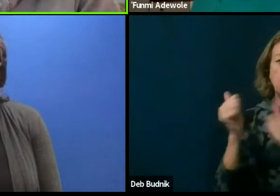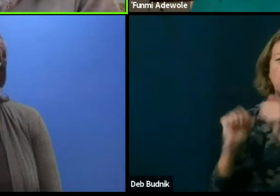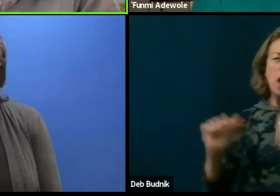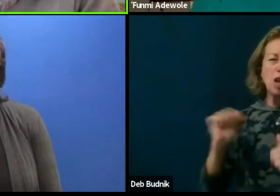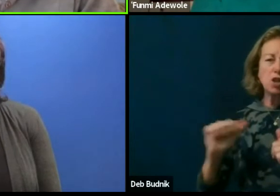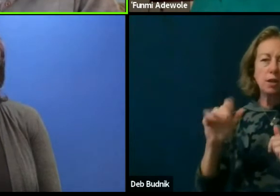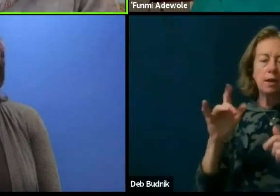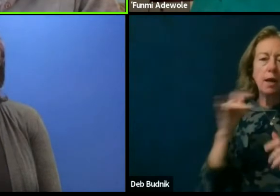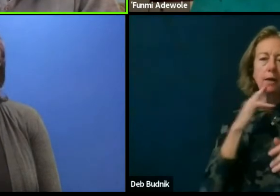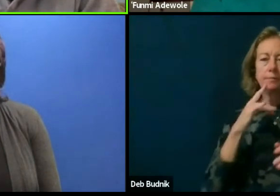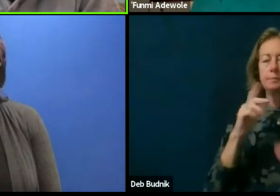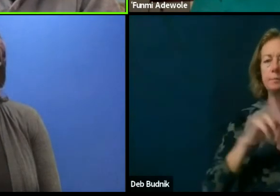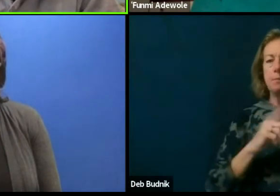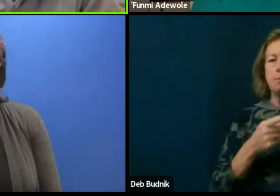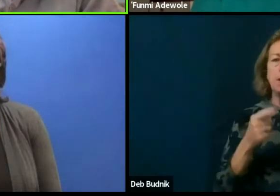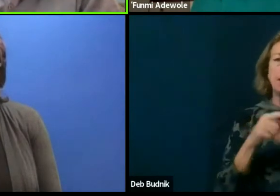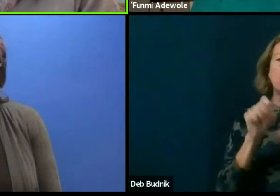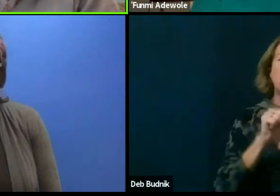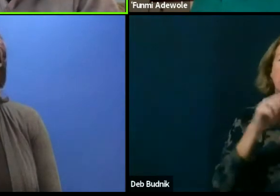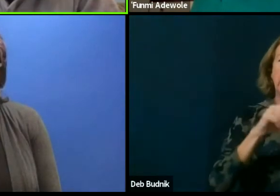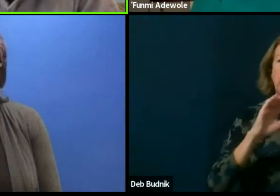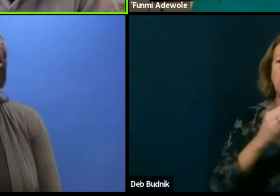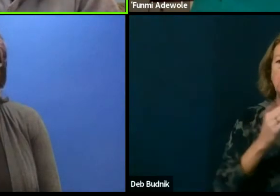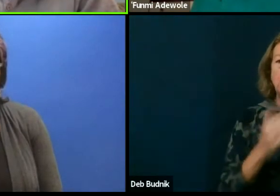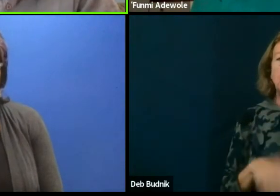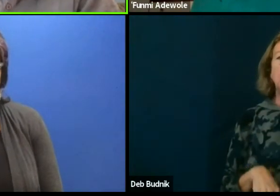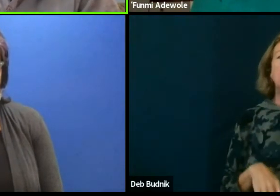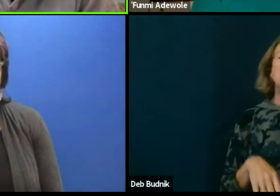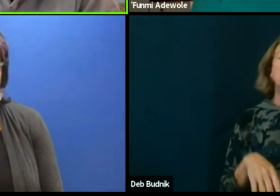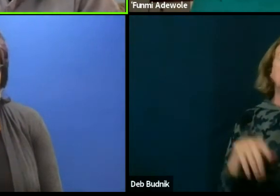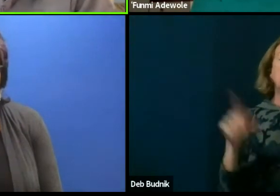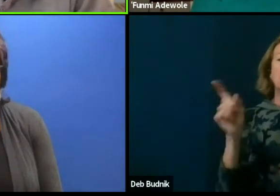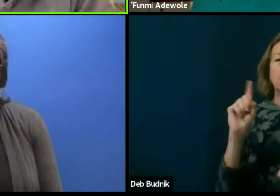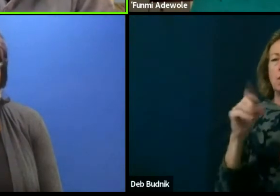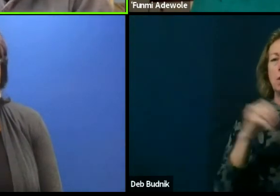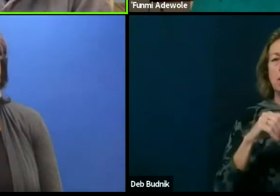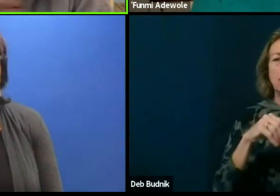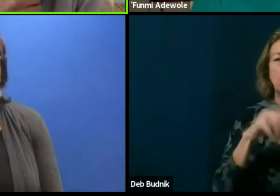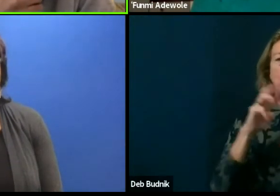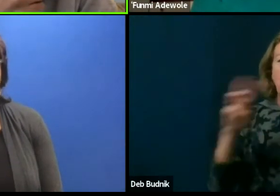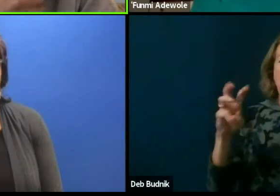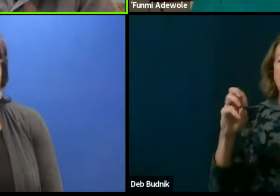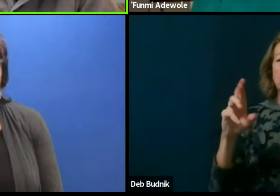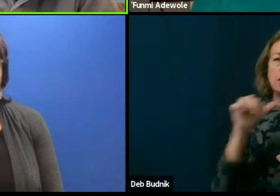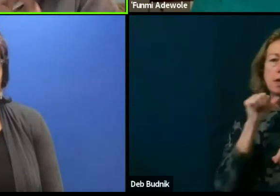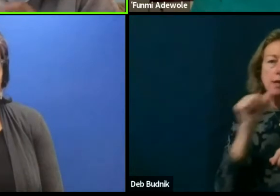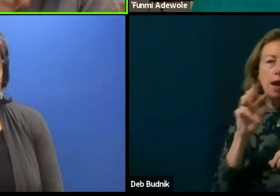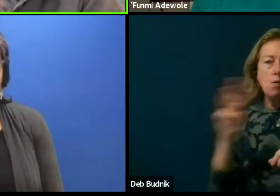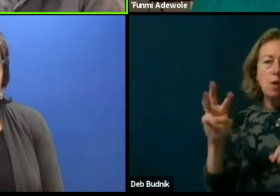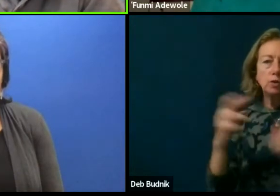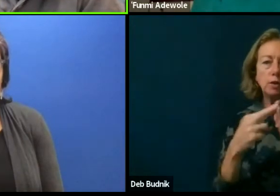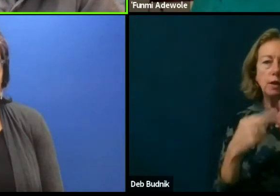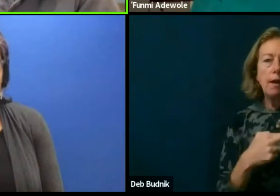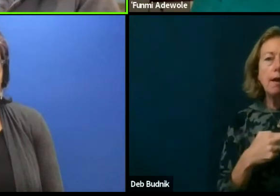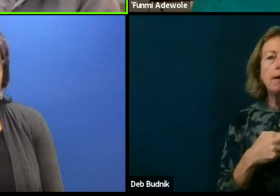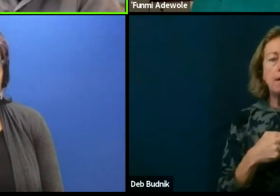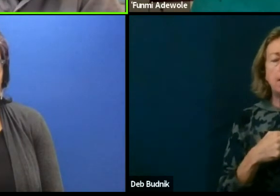to you know working in community, unscripted plays whether Western or non-Western canon, is that attracting the name